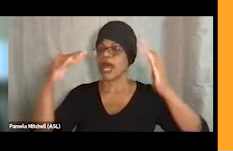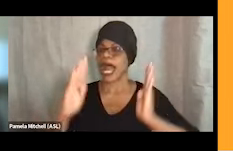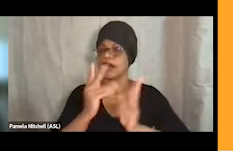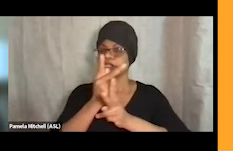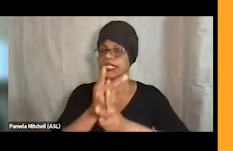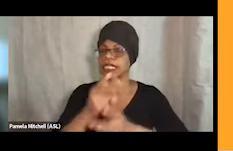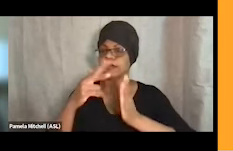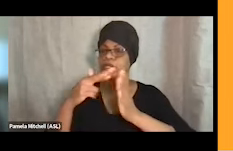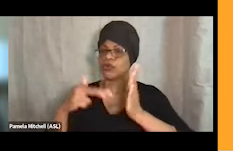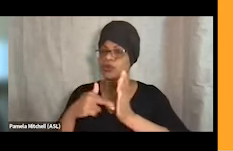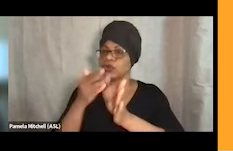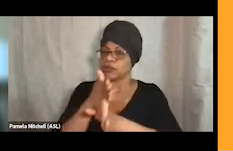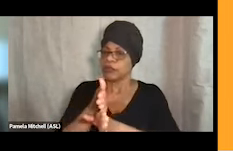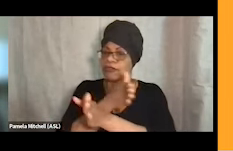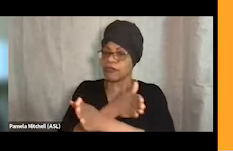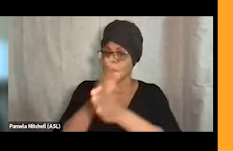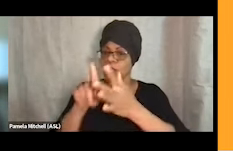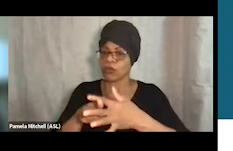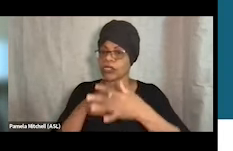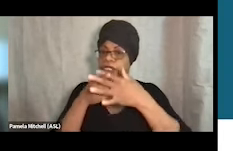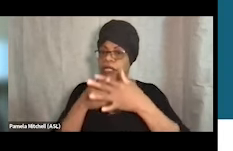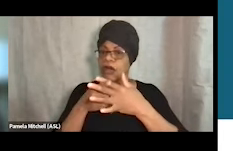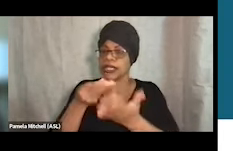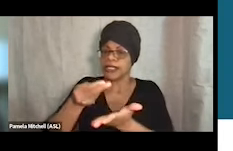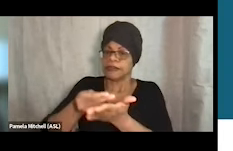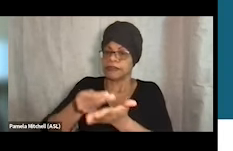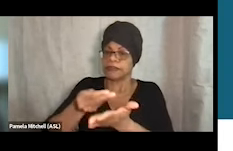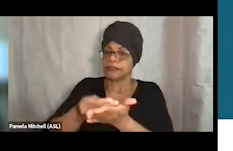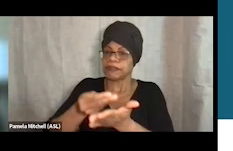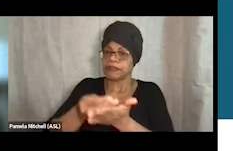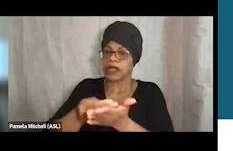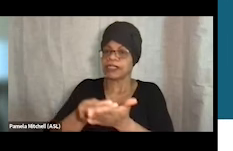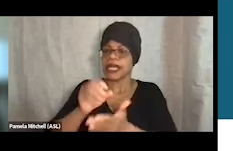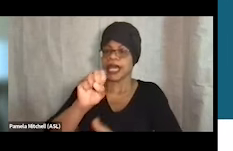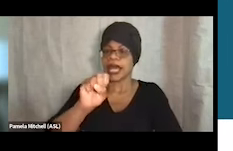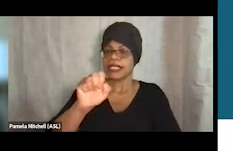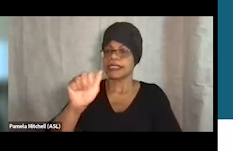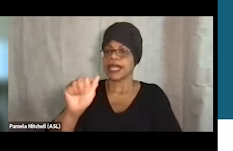Next slide. So we are funded by the Substance Abuse and Mental Health Services Administration,